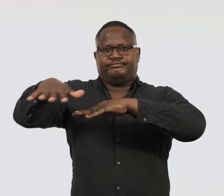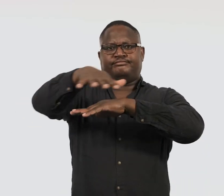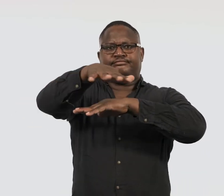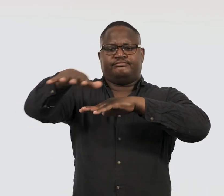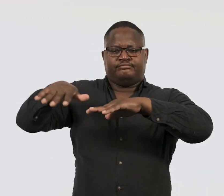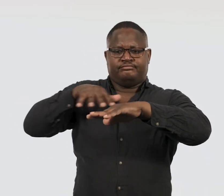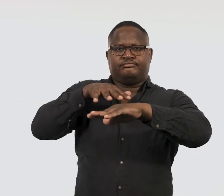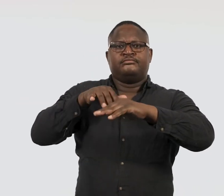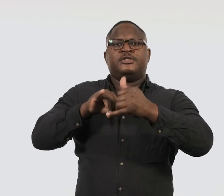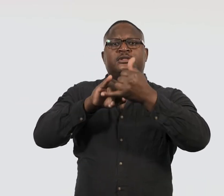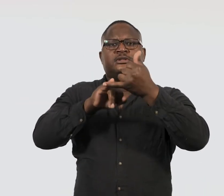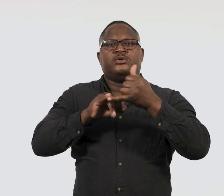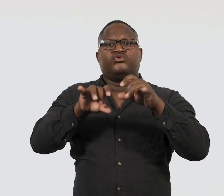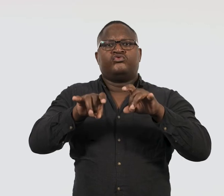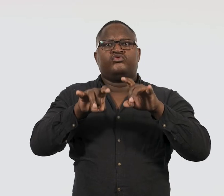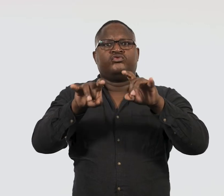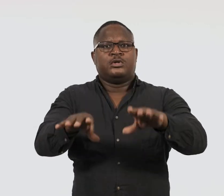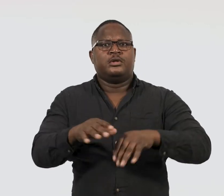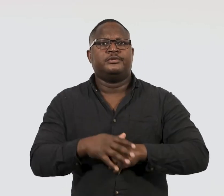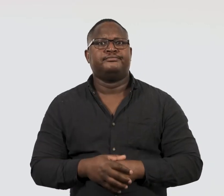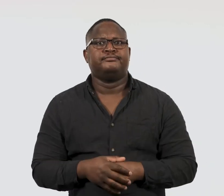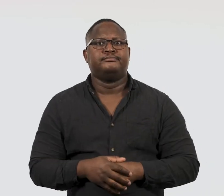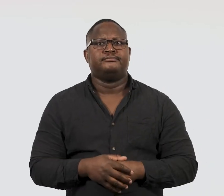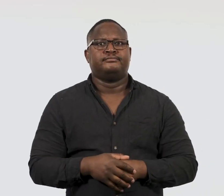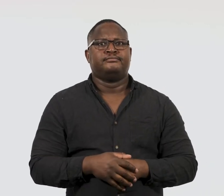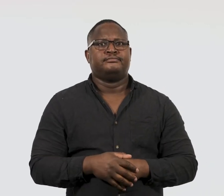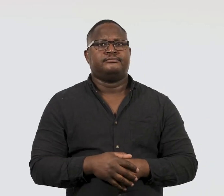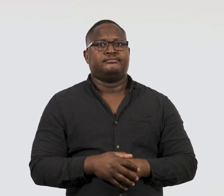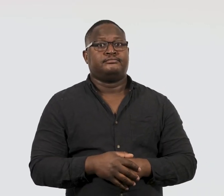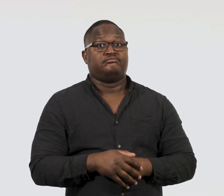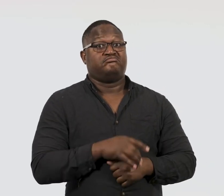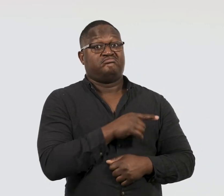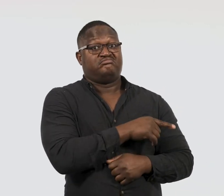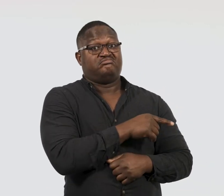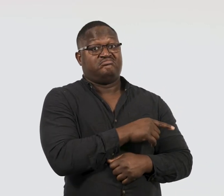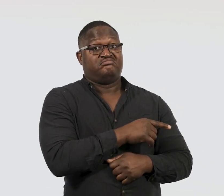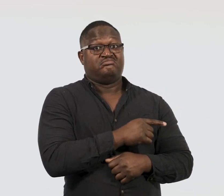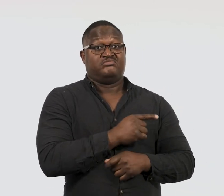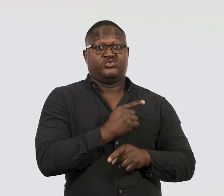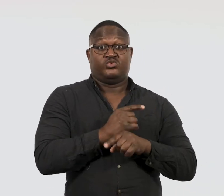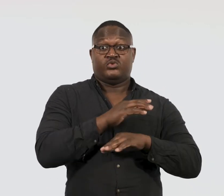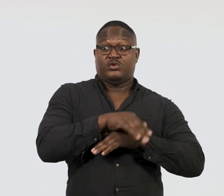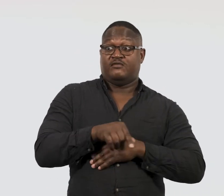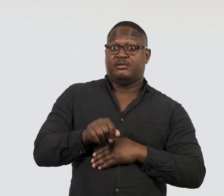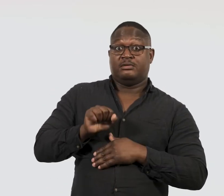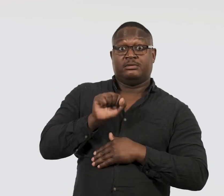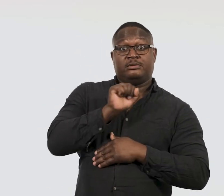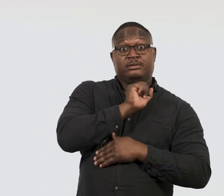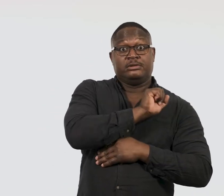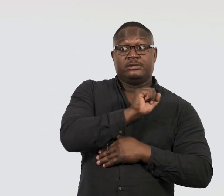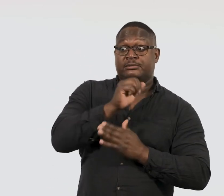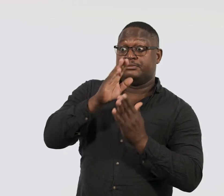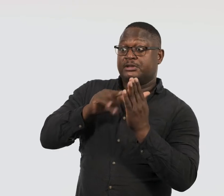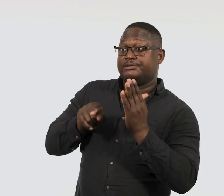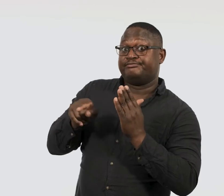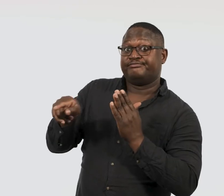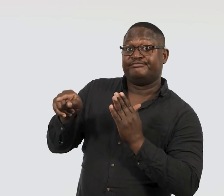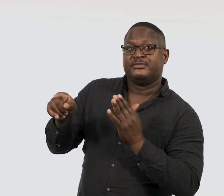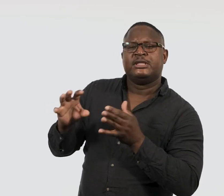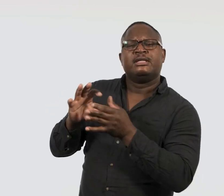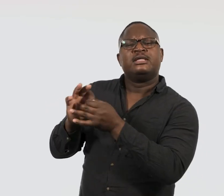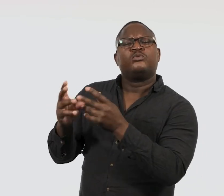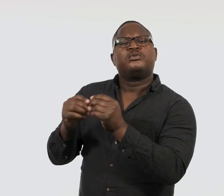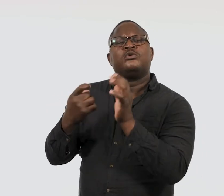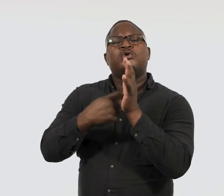Namatjira says of his self-portrait with its references to royal portraits.